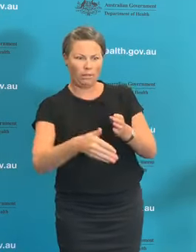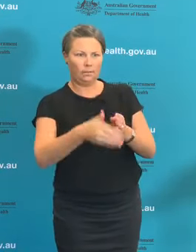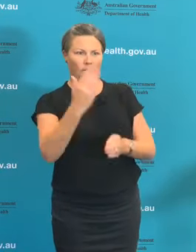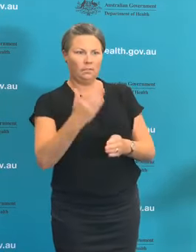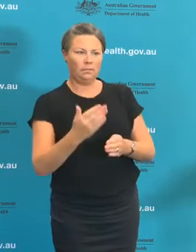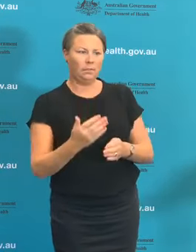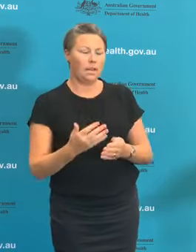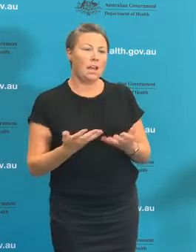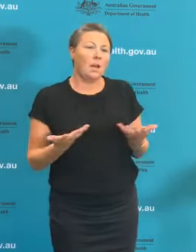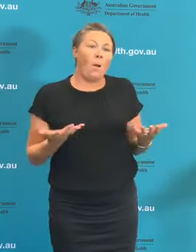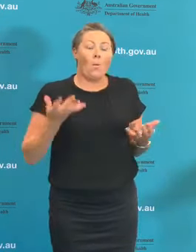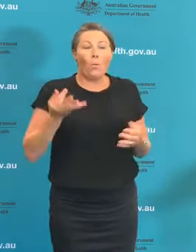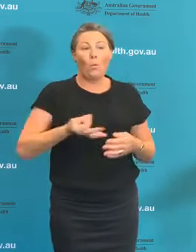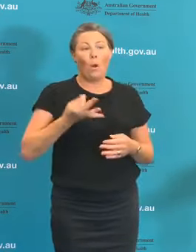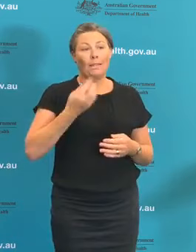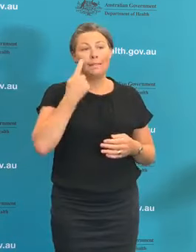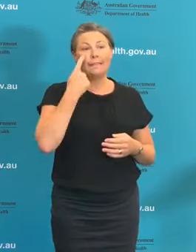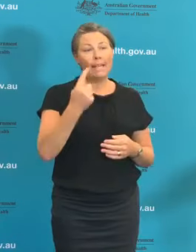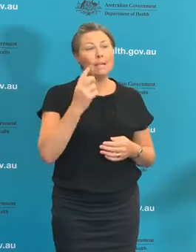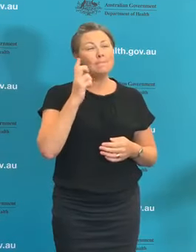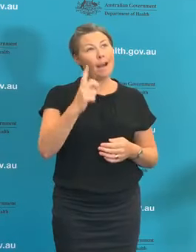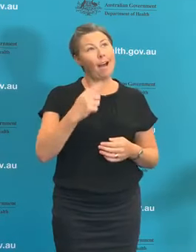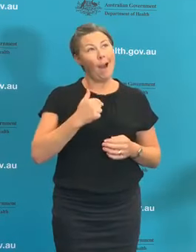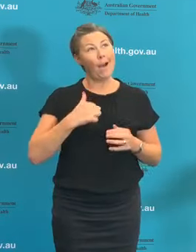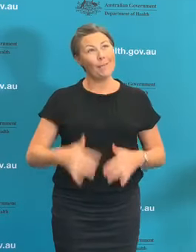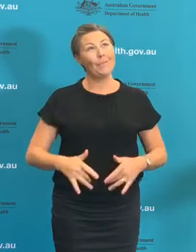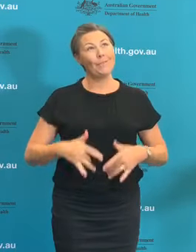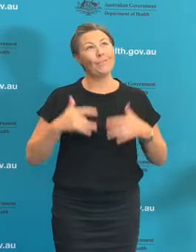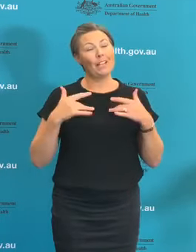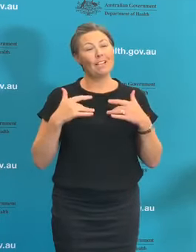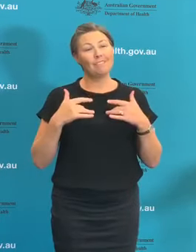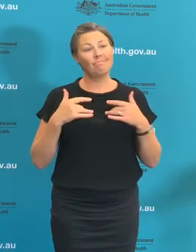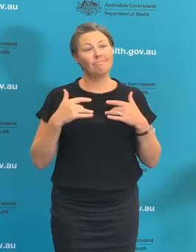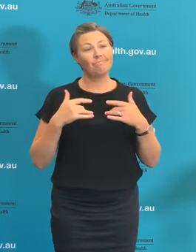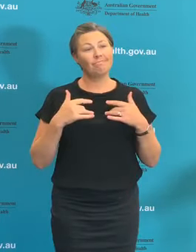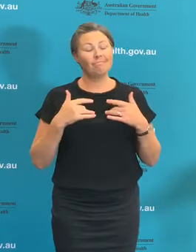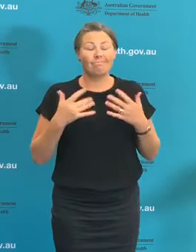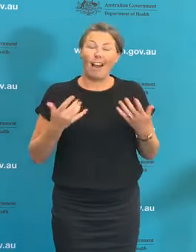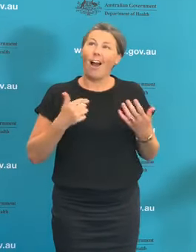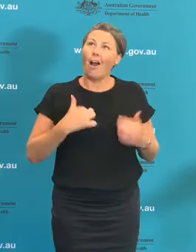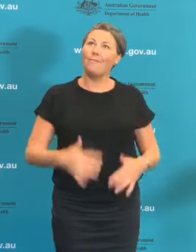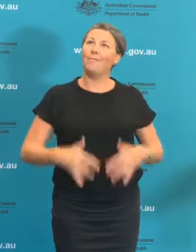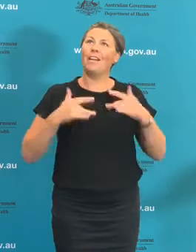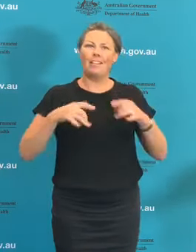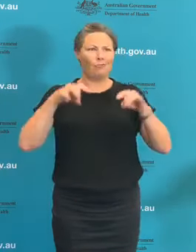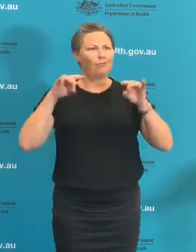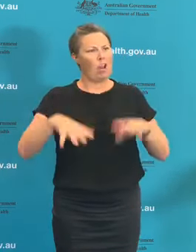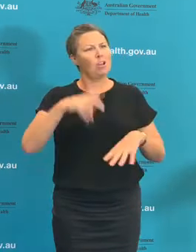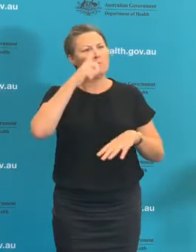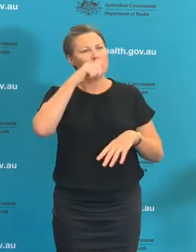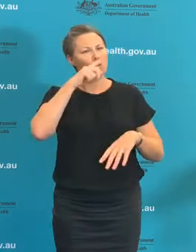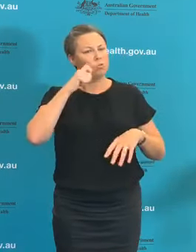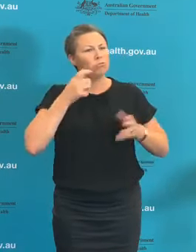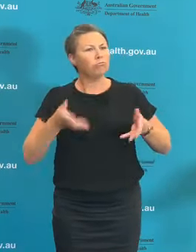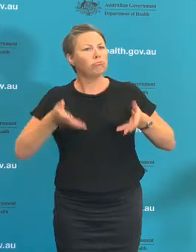But I have to say I am confident that, just as Australians have adapted so well to